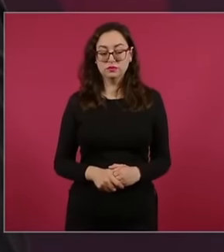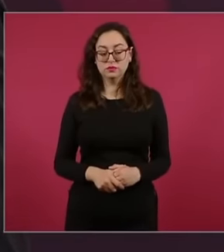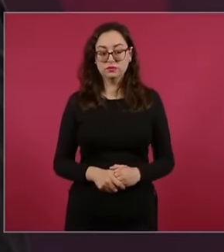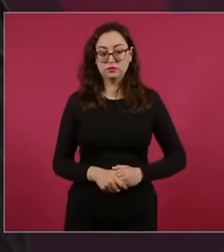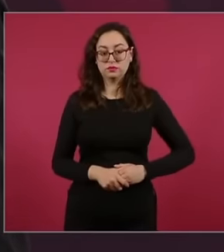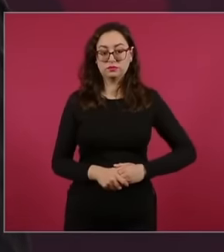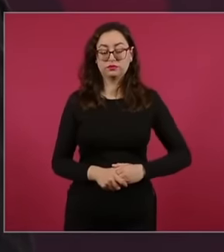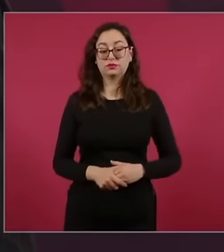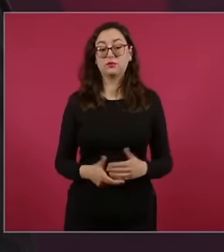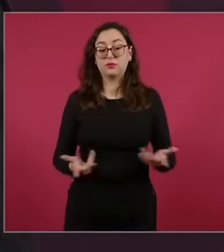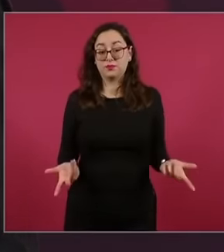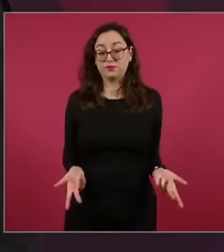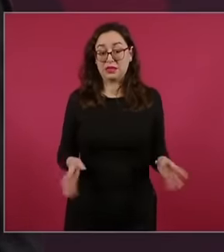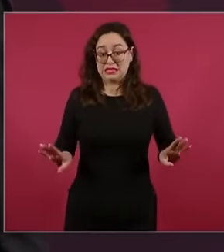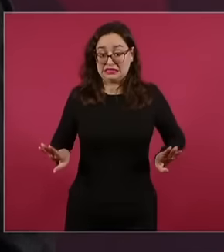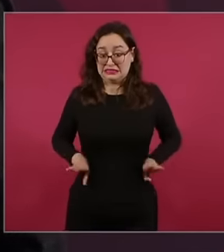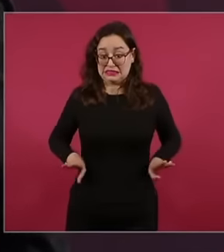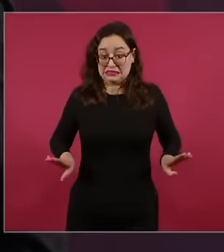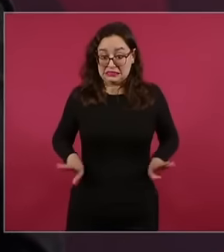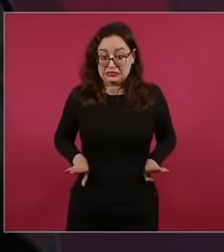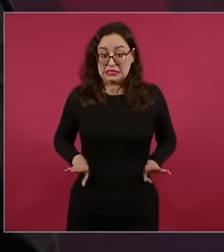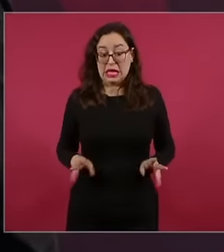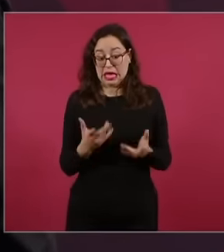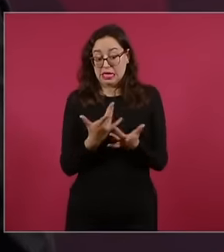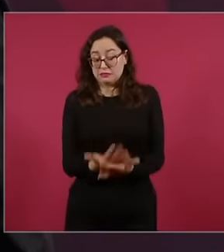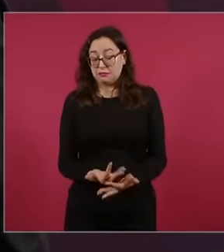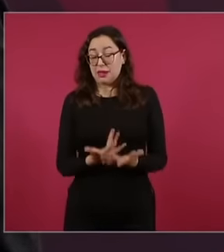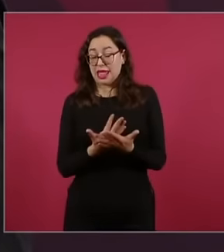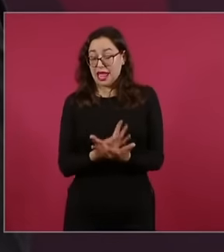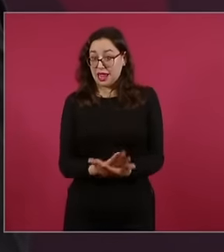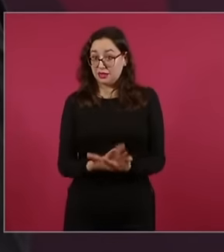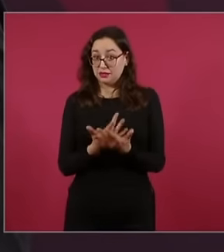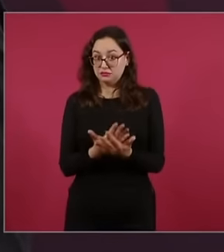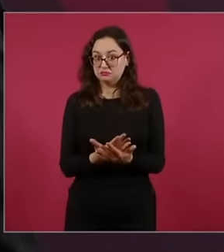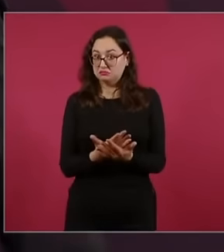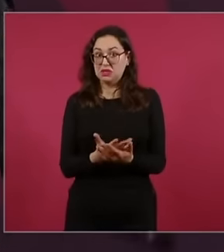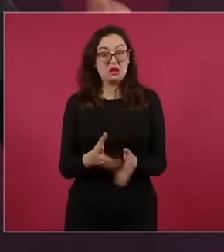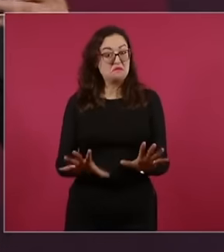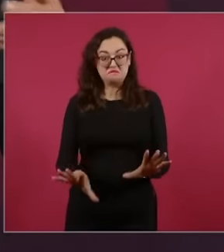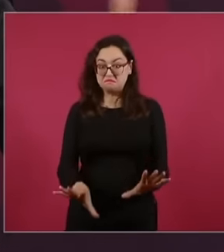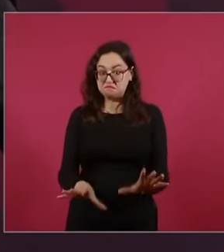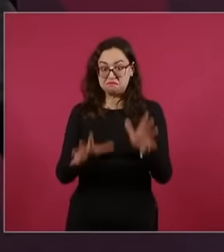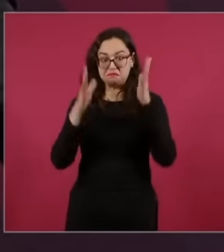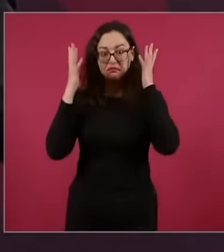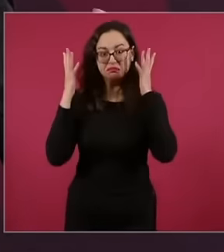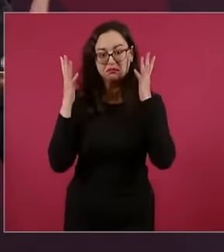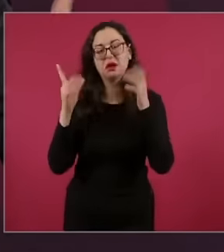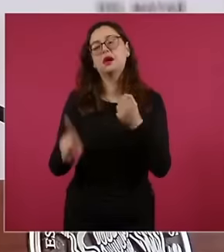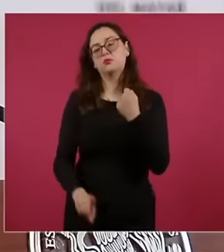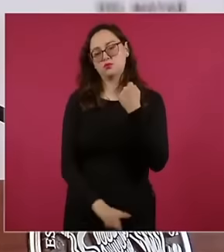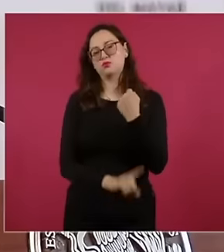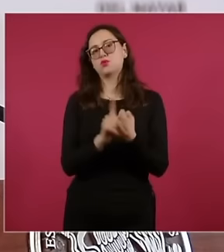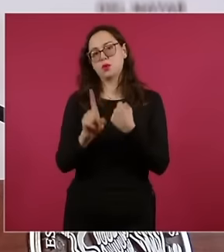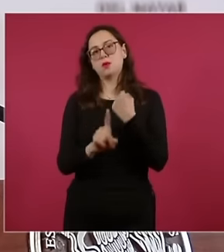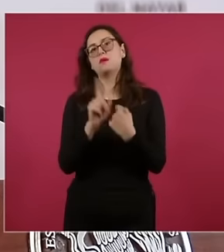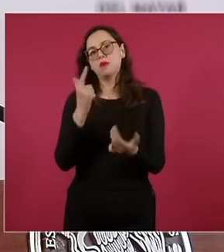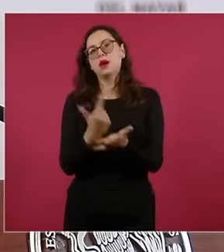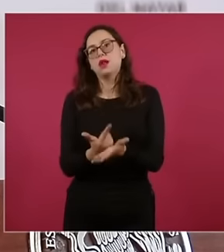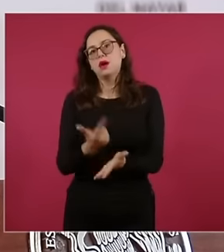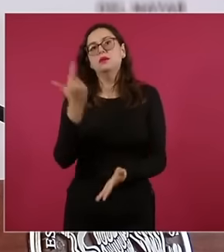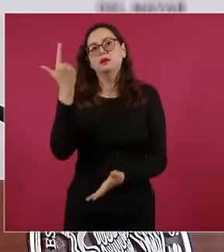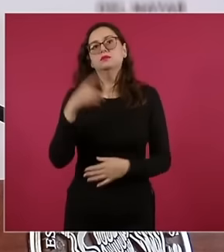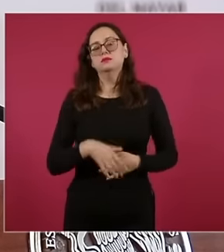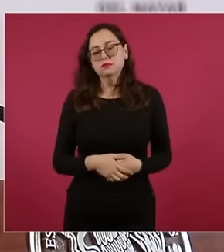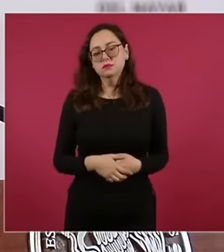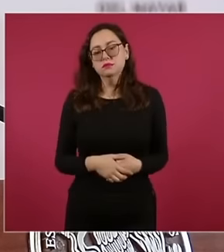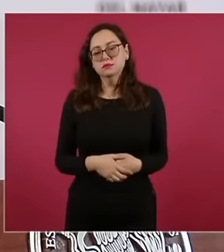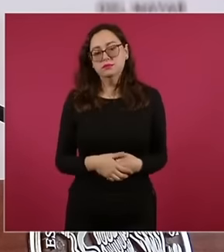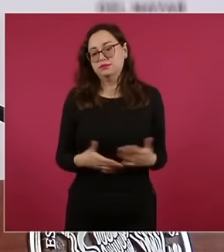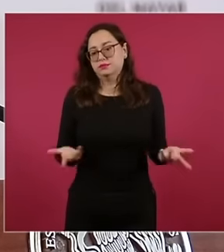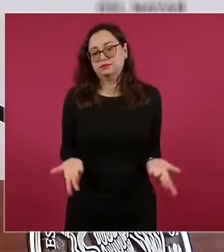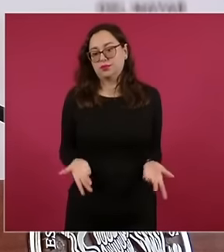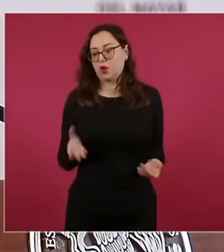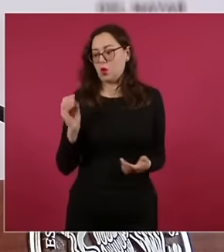prudence, the OAS does not help, that is why